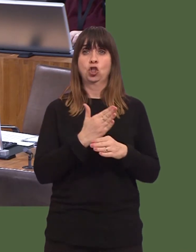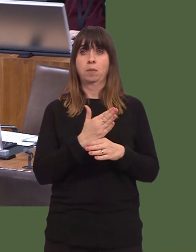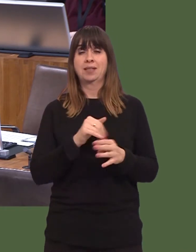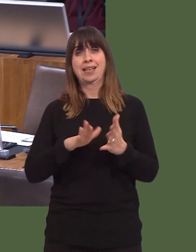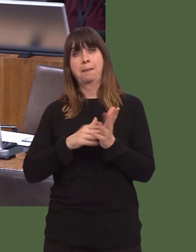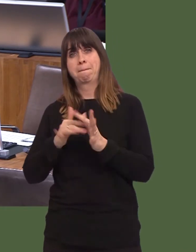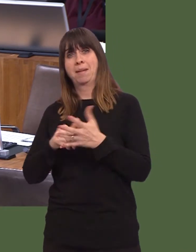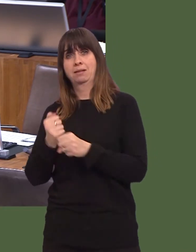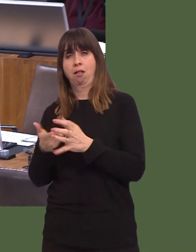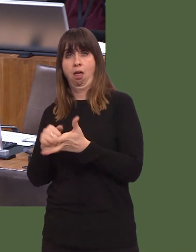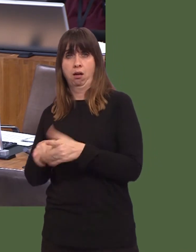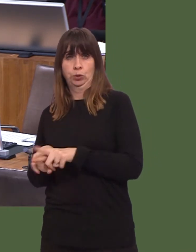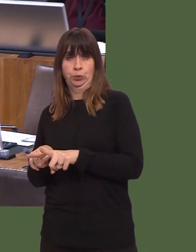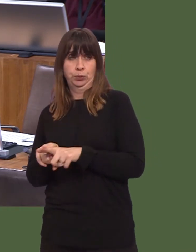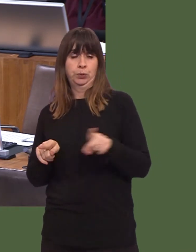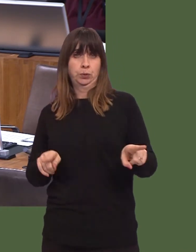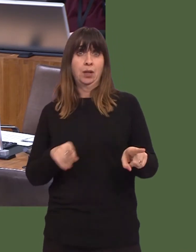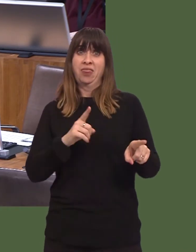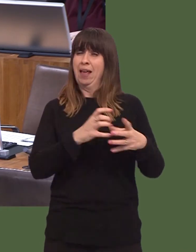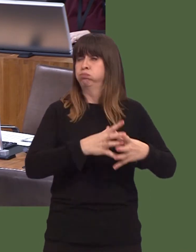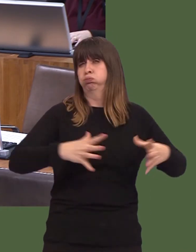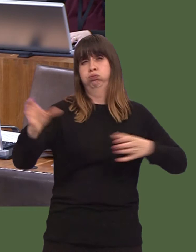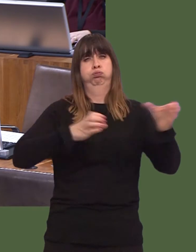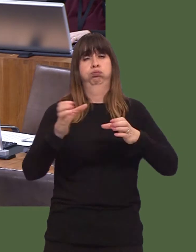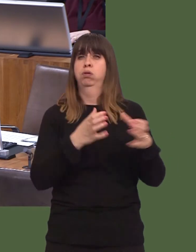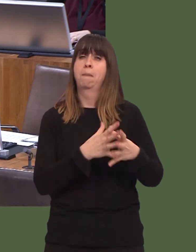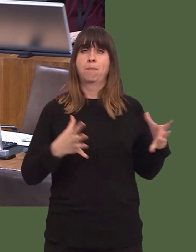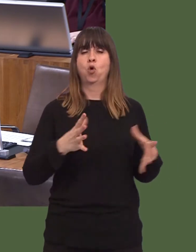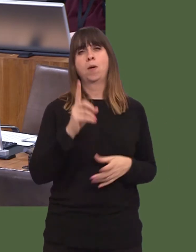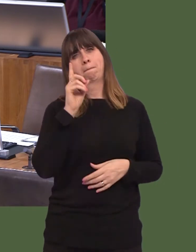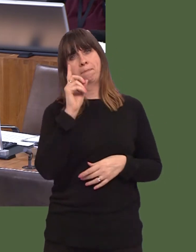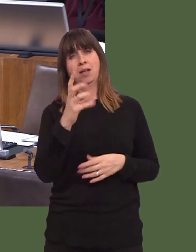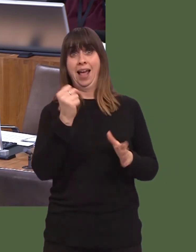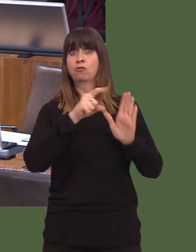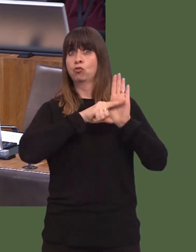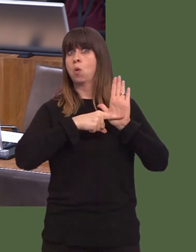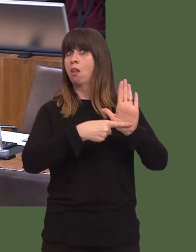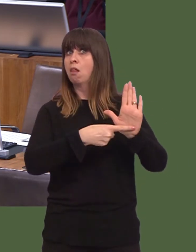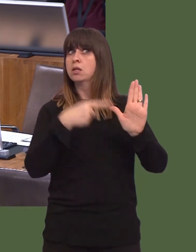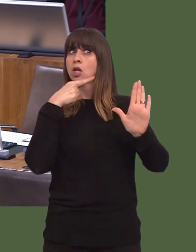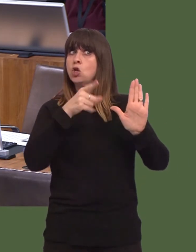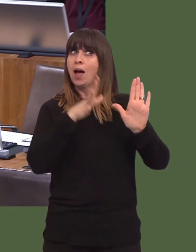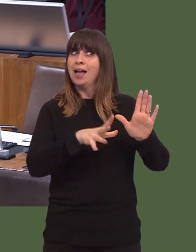That was exceeded, but the award was conditional on the jobs being in place until May 2020.